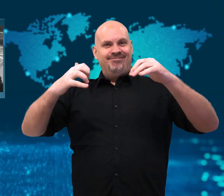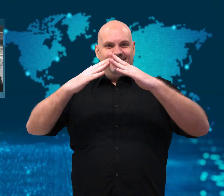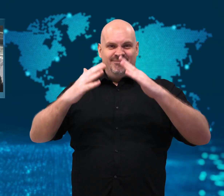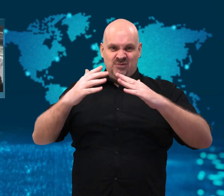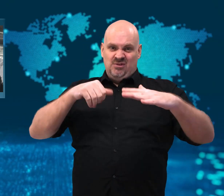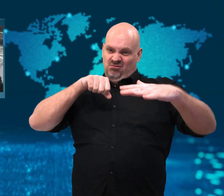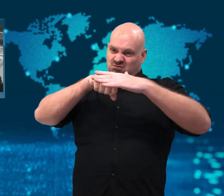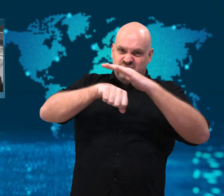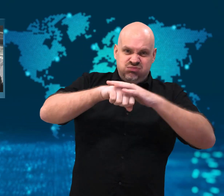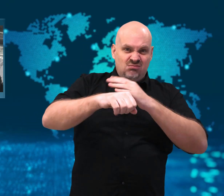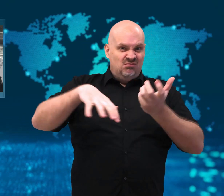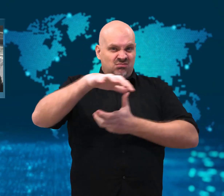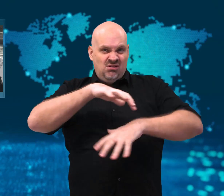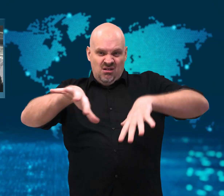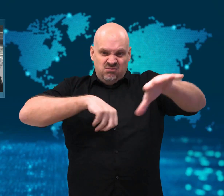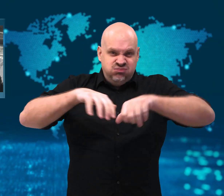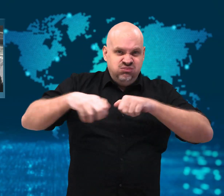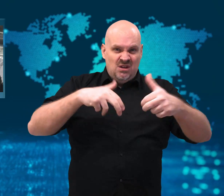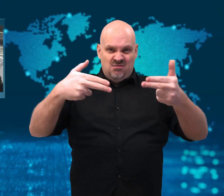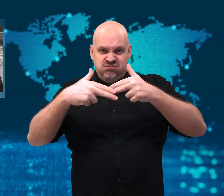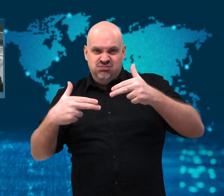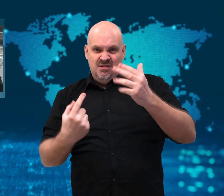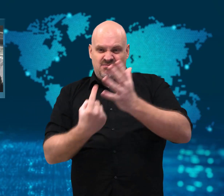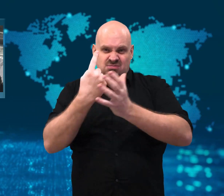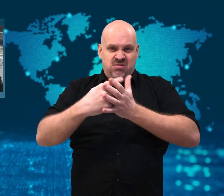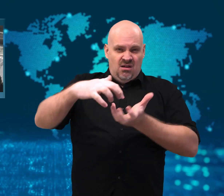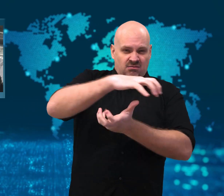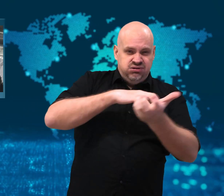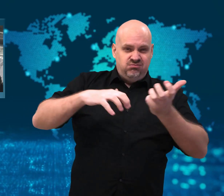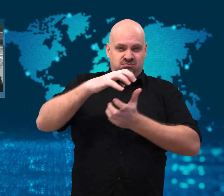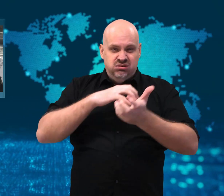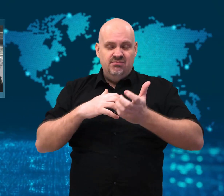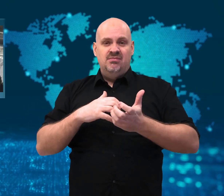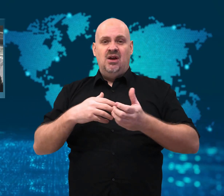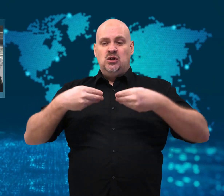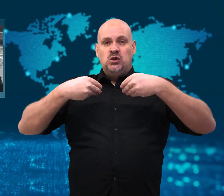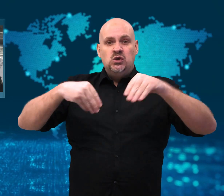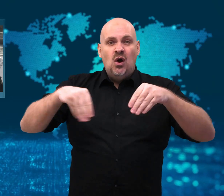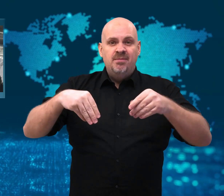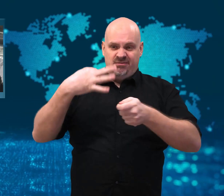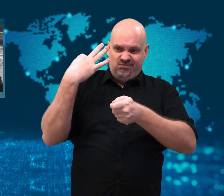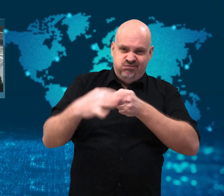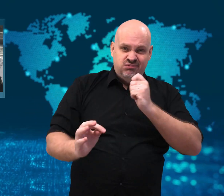Clashes with police broke out as government buildings,